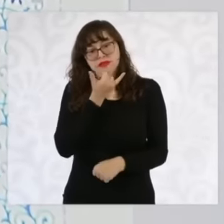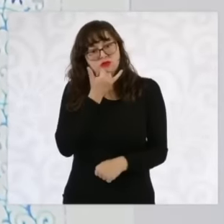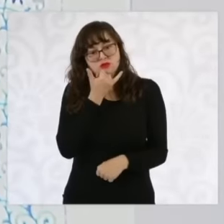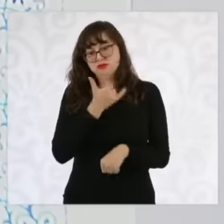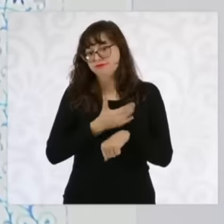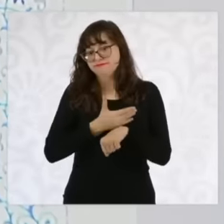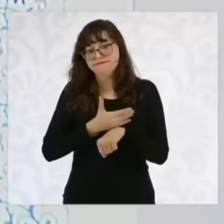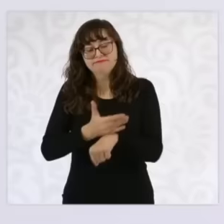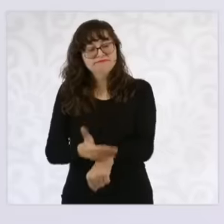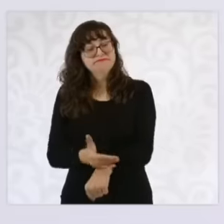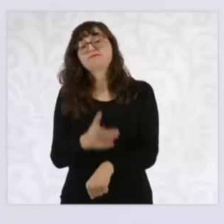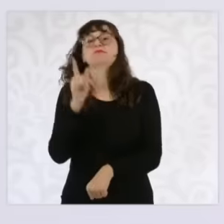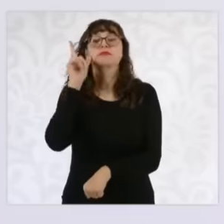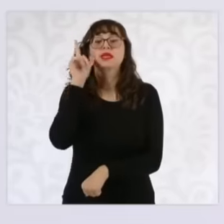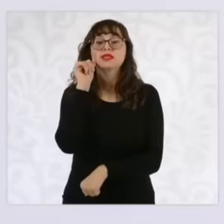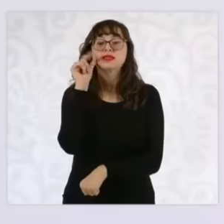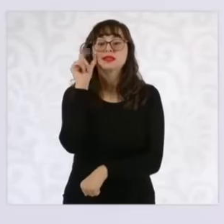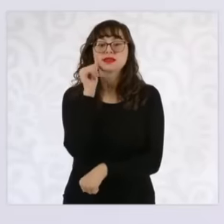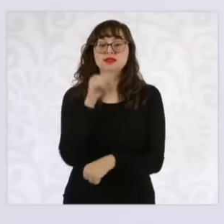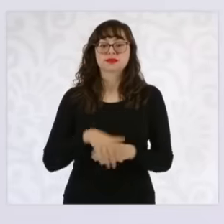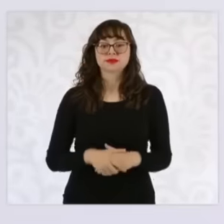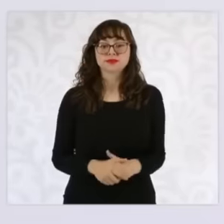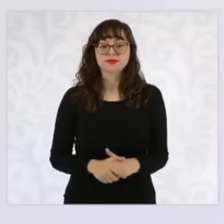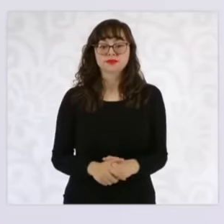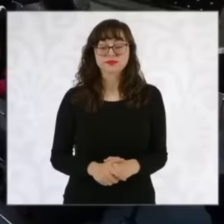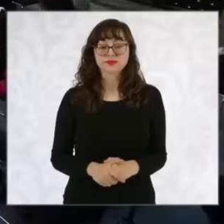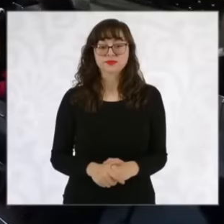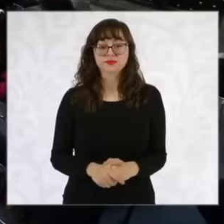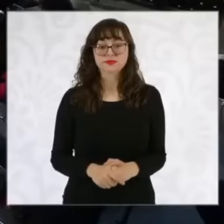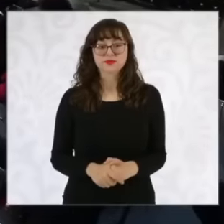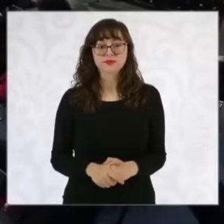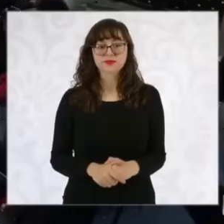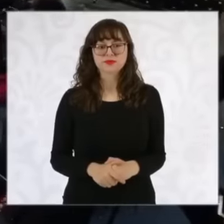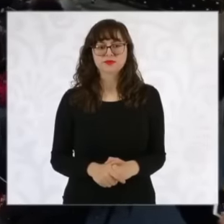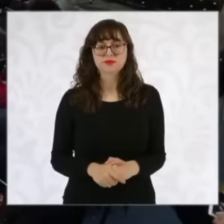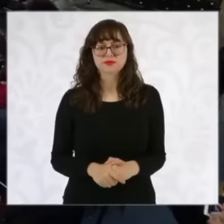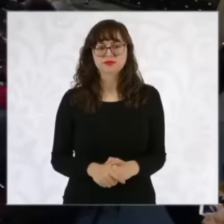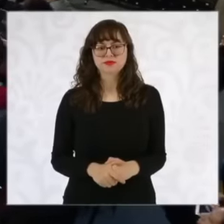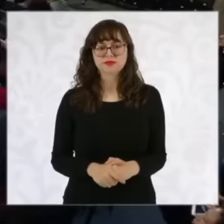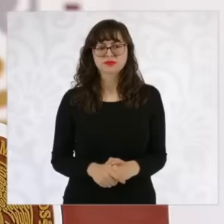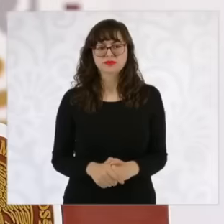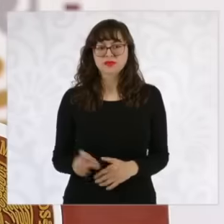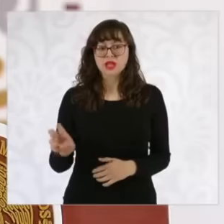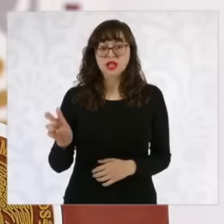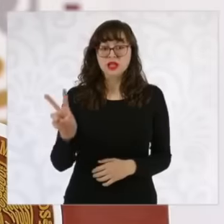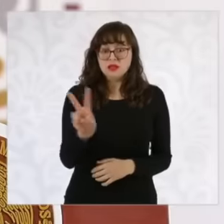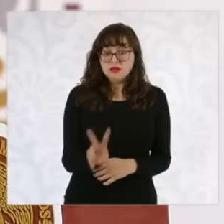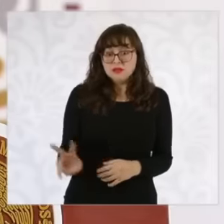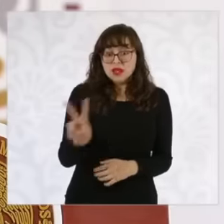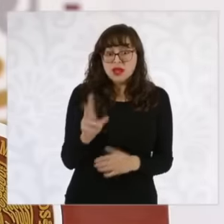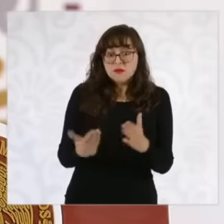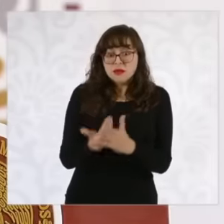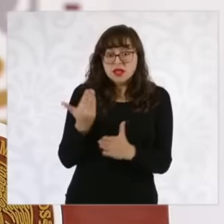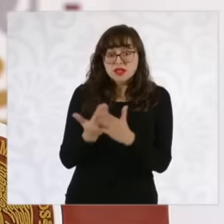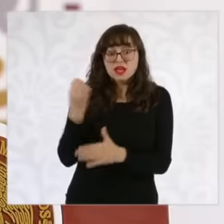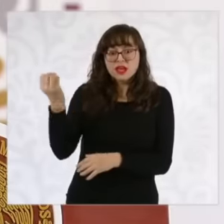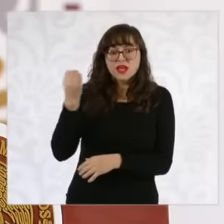eh, let's see, you want there to be a morning session, on Friday, raise your hand, who wants there to be